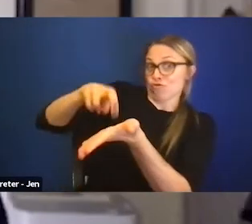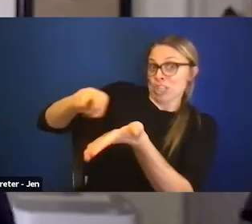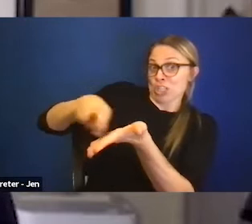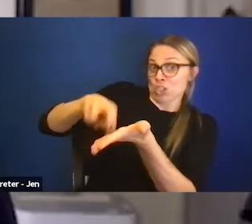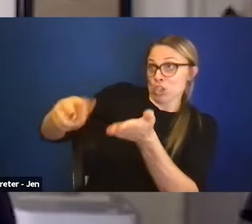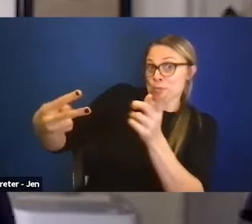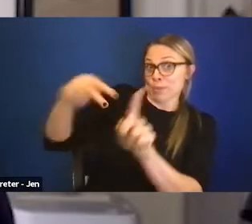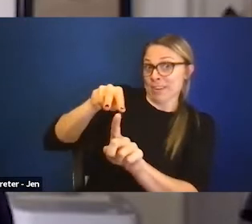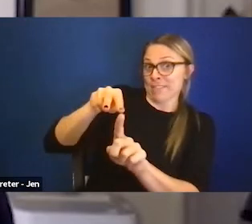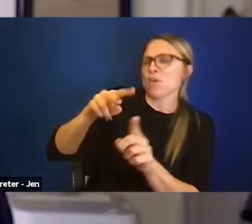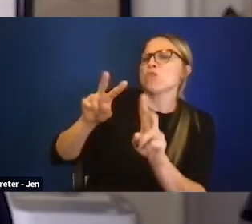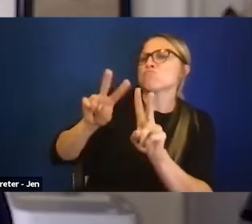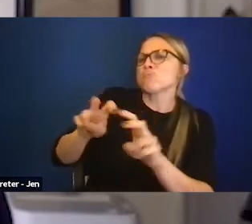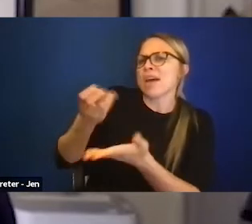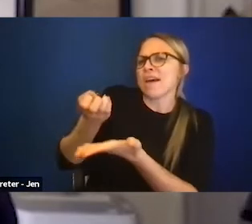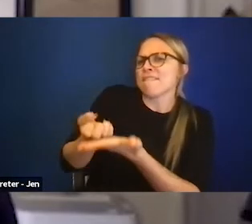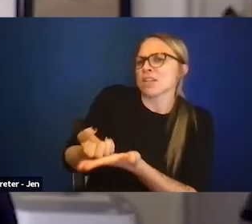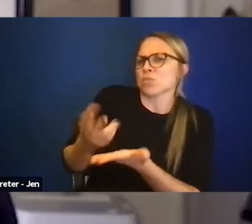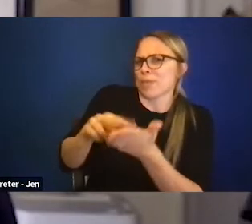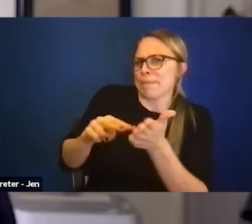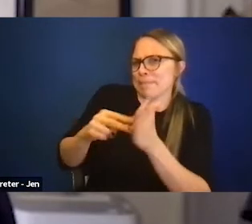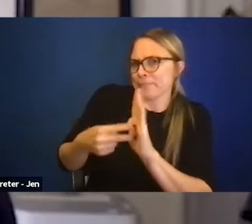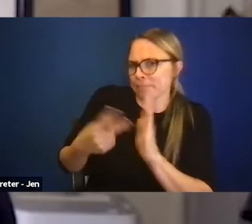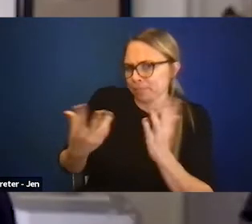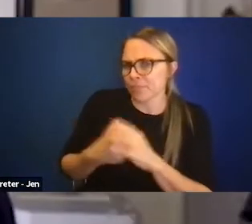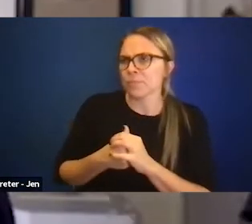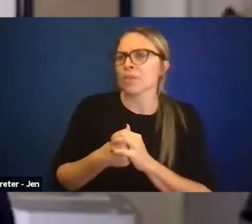So you know, getting a better understanding